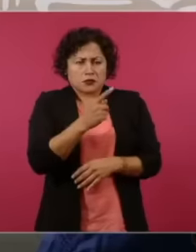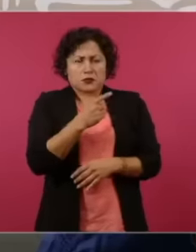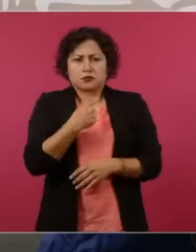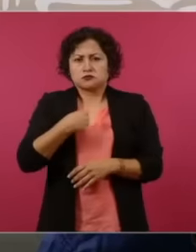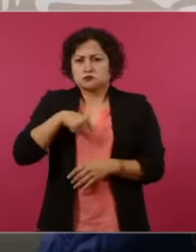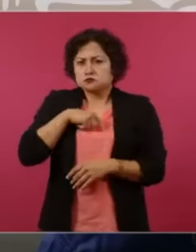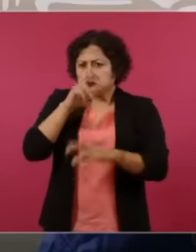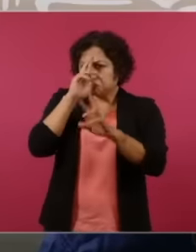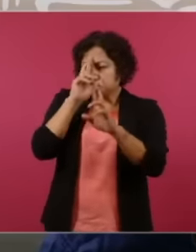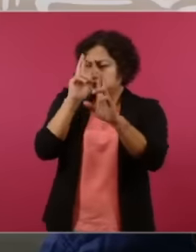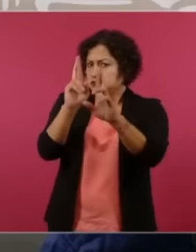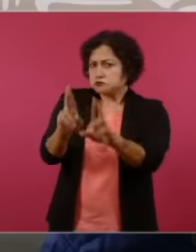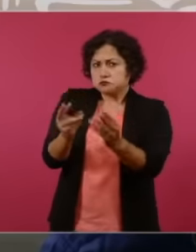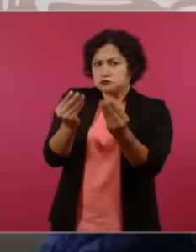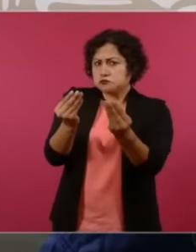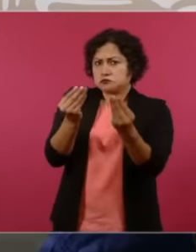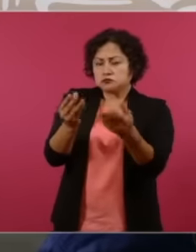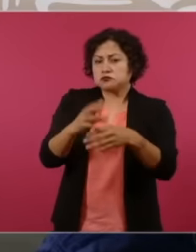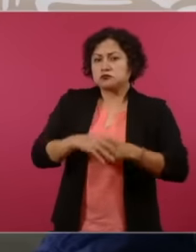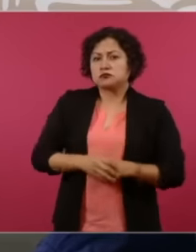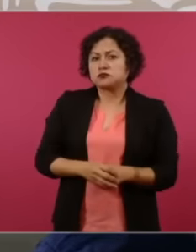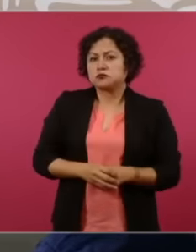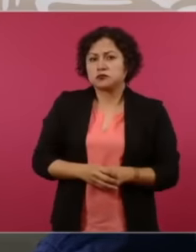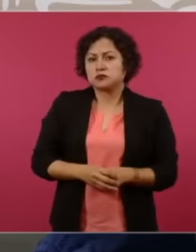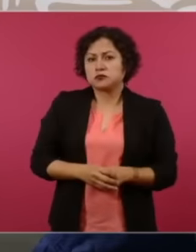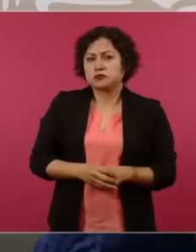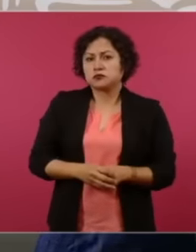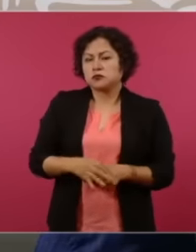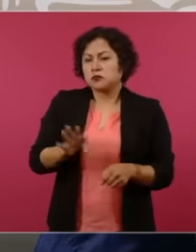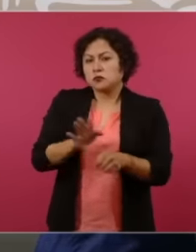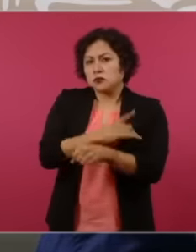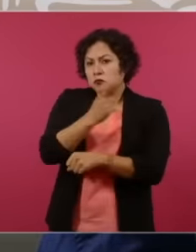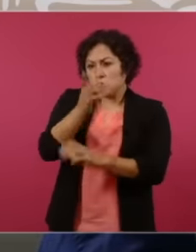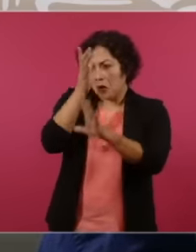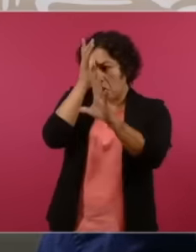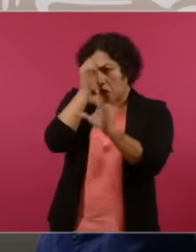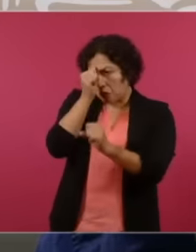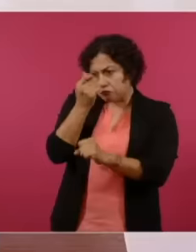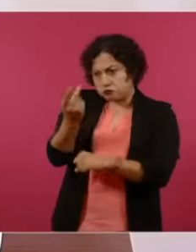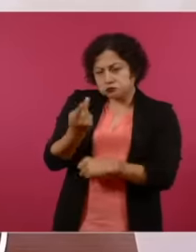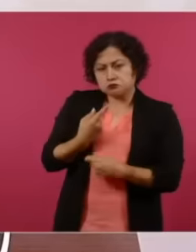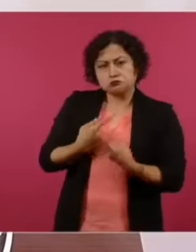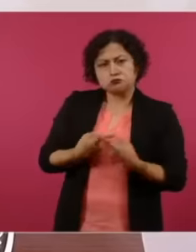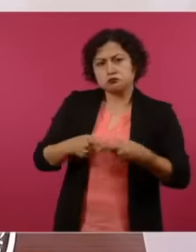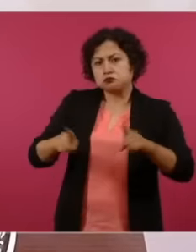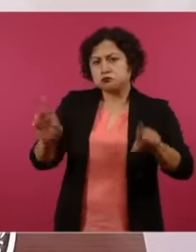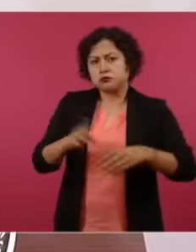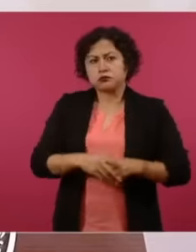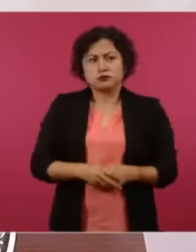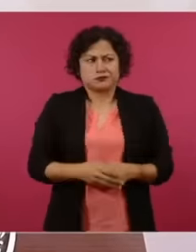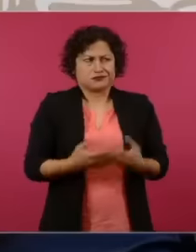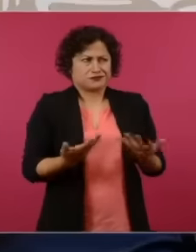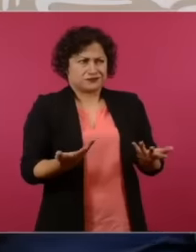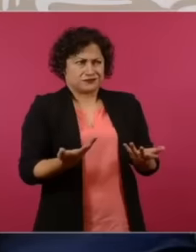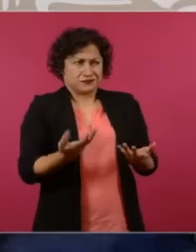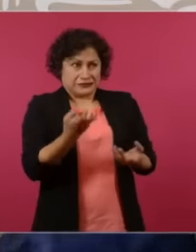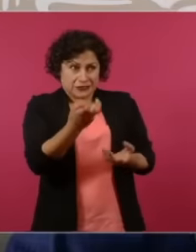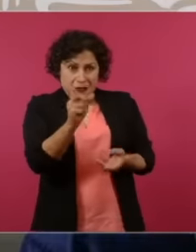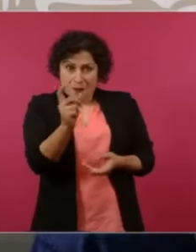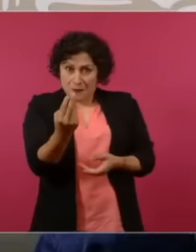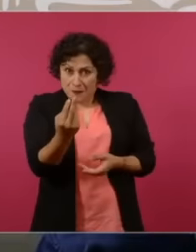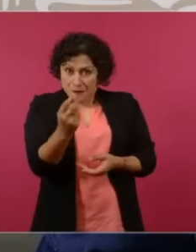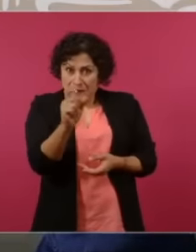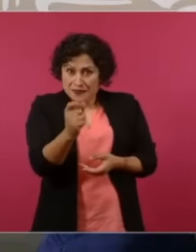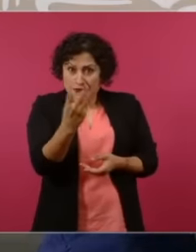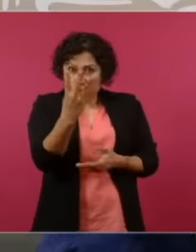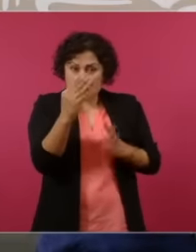with you because here they lose their freedom. Dei is all that those 24,000 are going to give them. I think